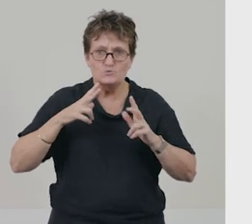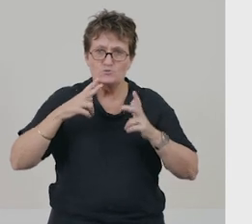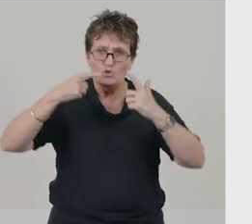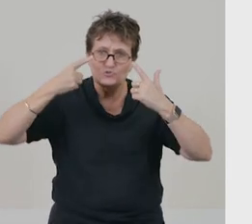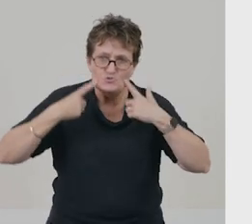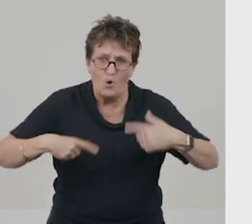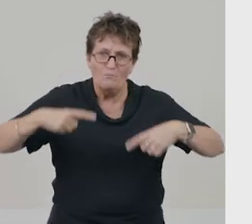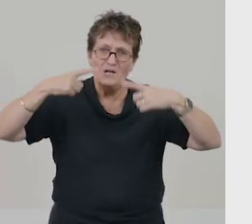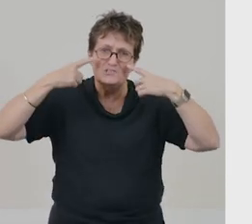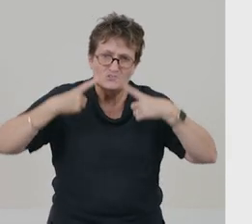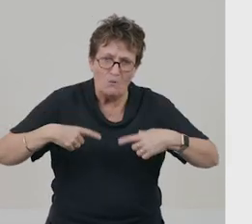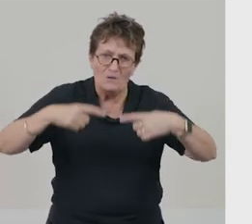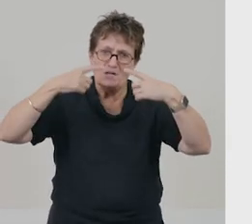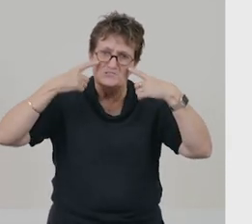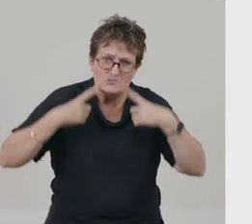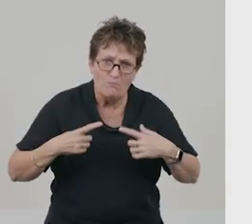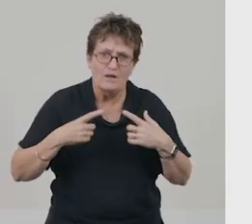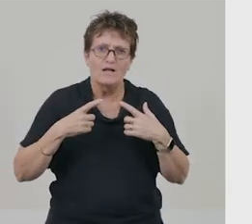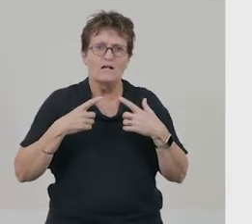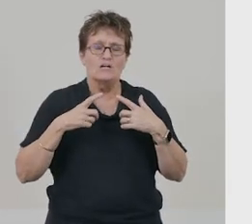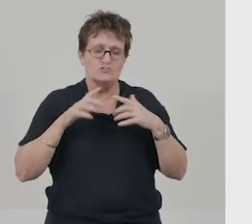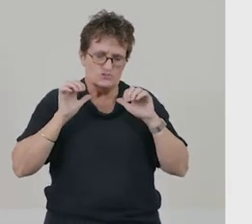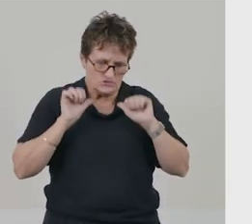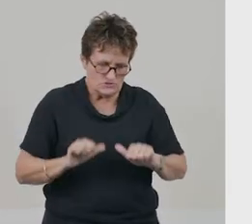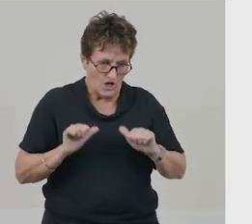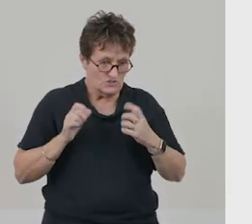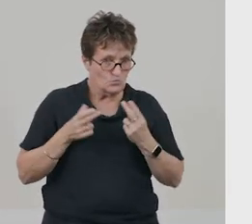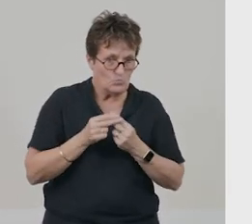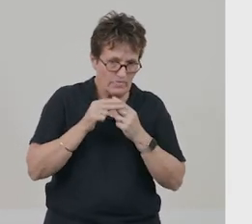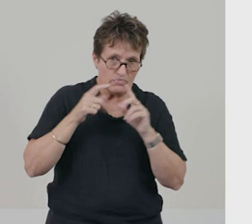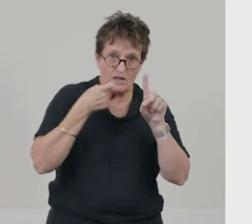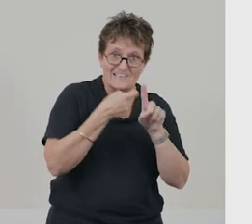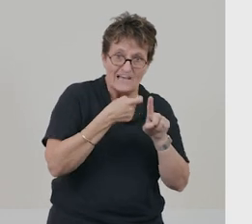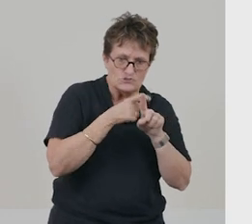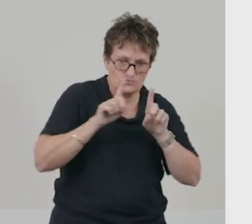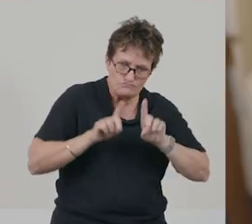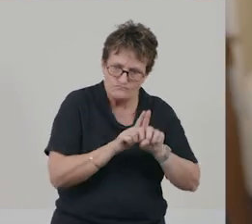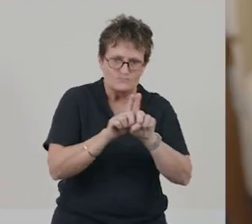but when they become friends and decide to go on the journey together, she is much happier.